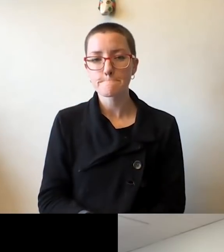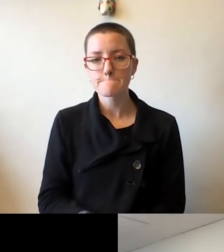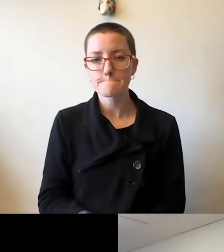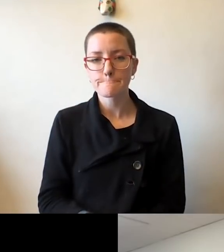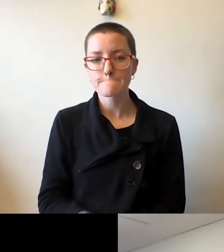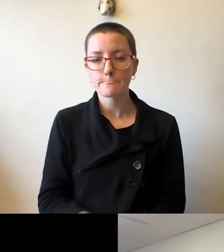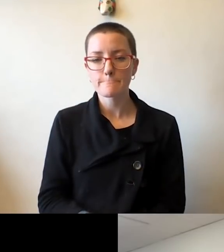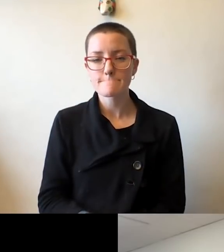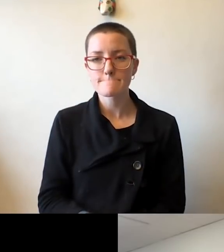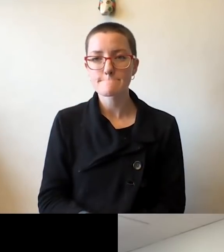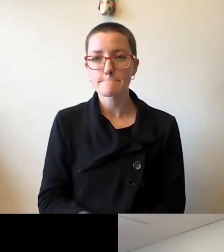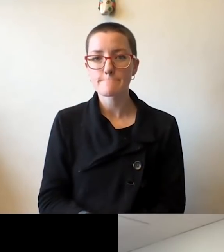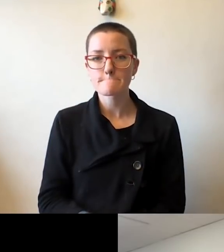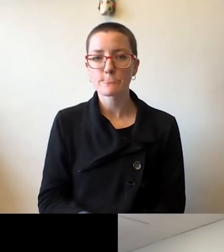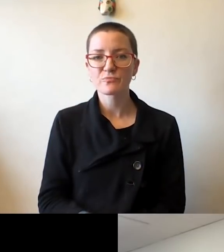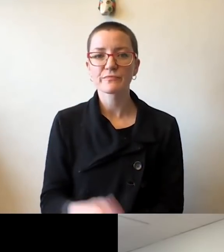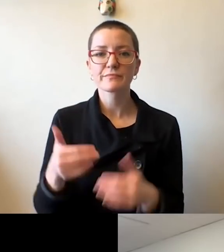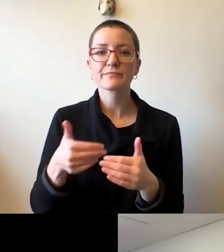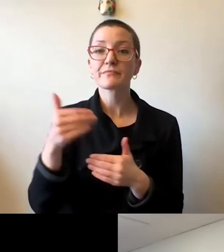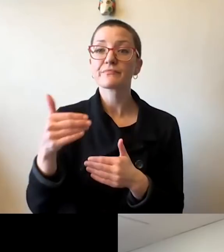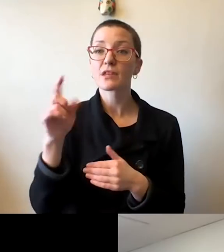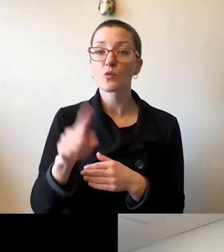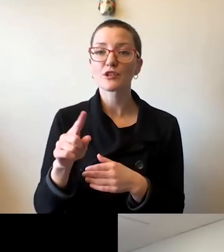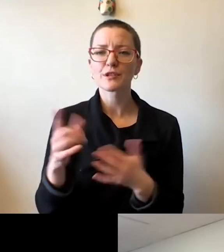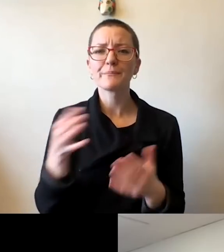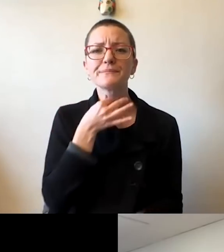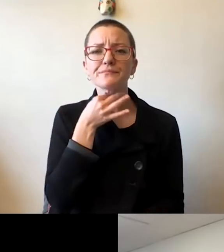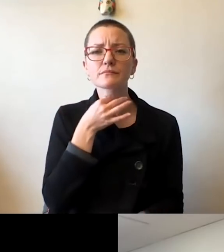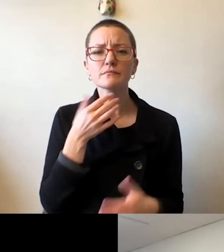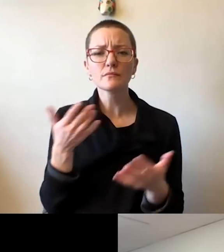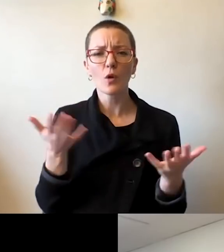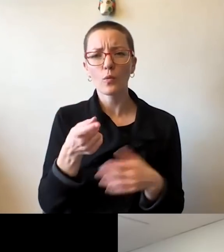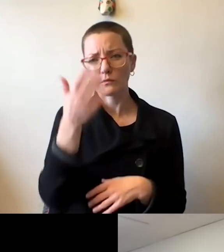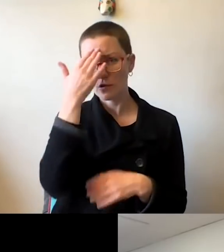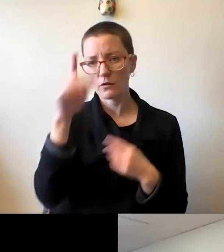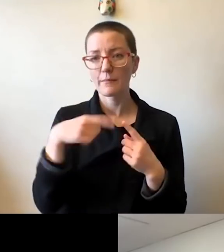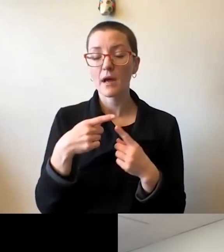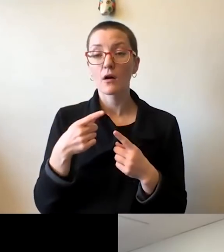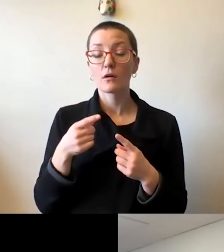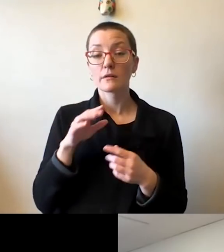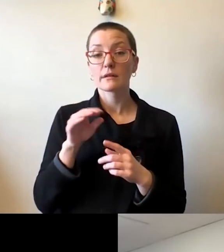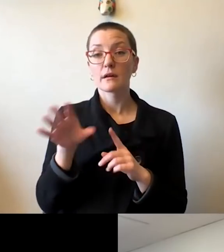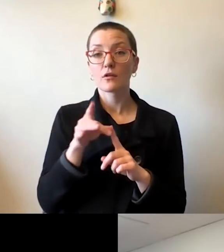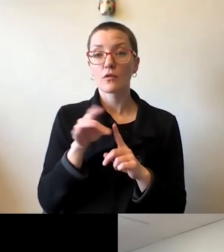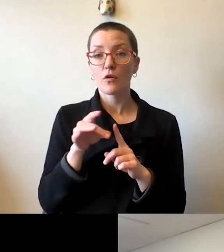Next question, what do we know about the rise of cases in our community? Is it being driven by our students?